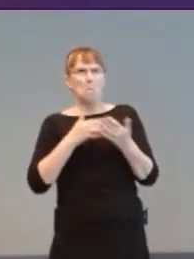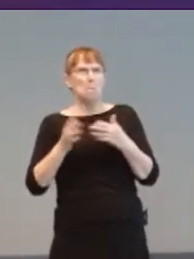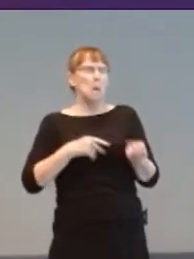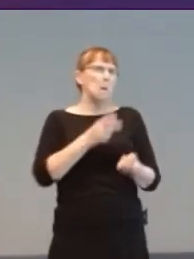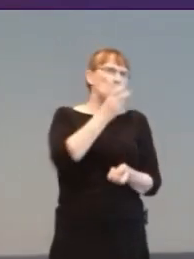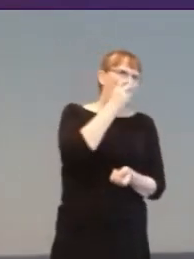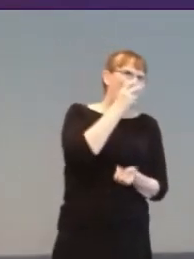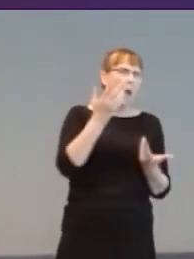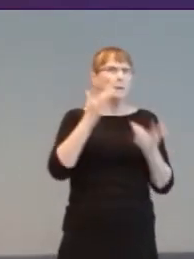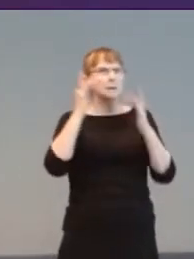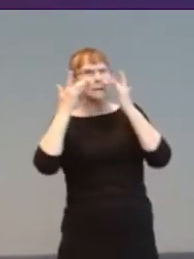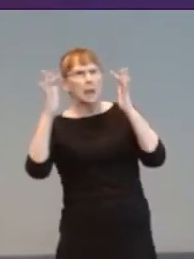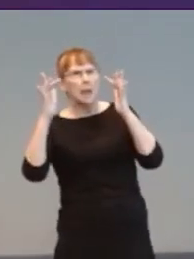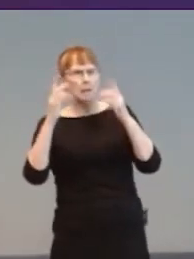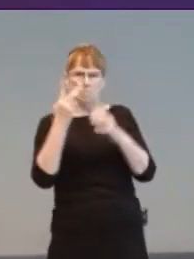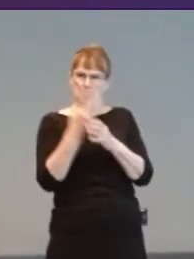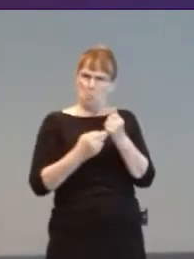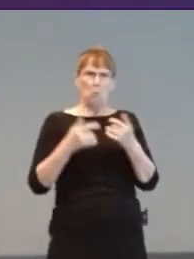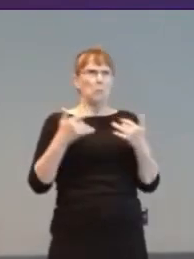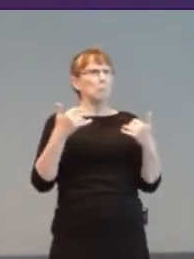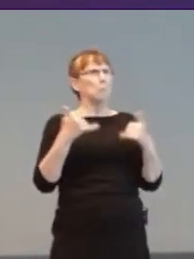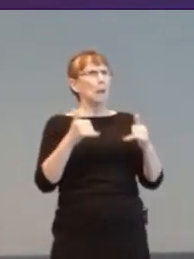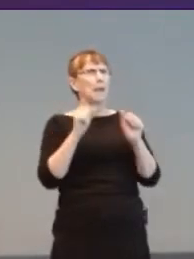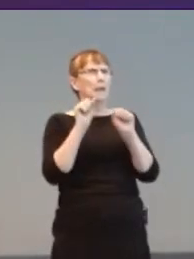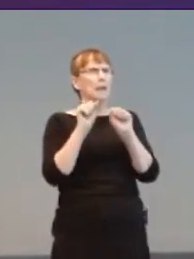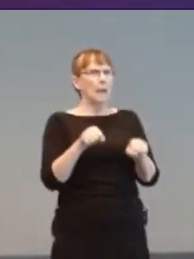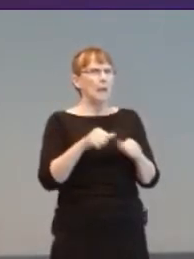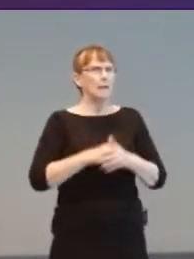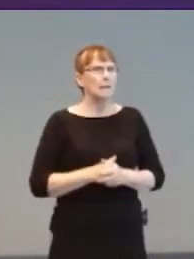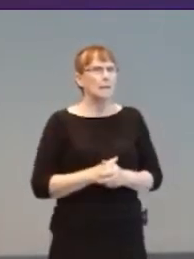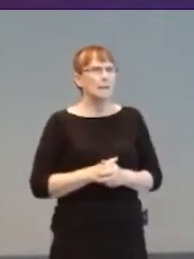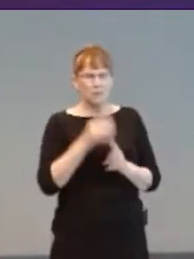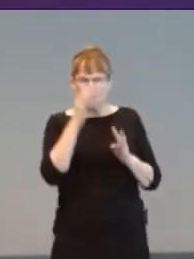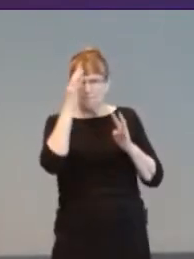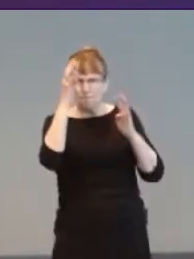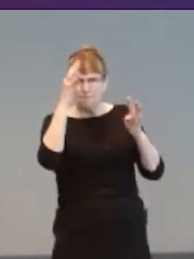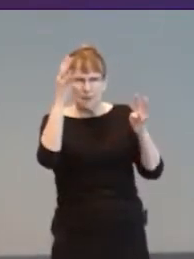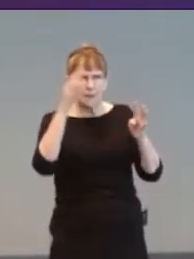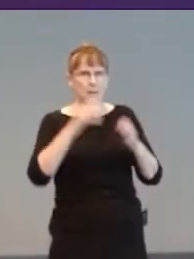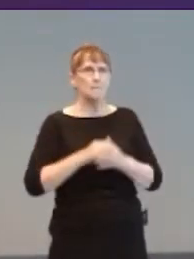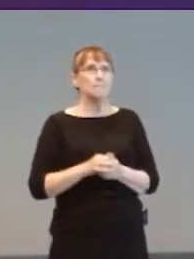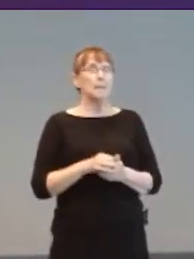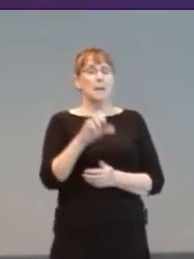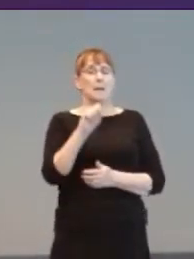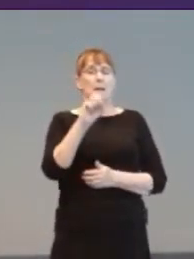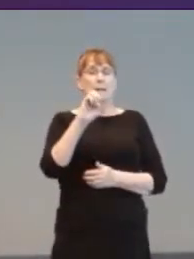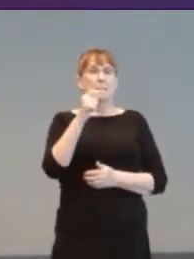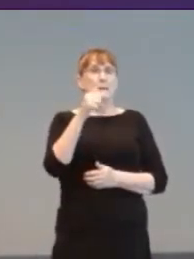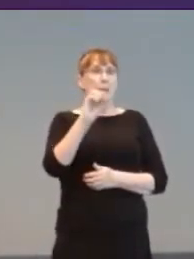conversation about. SEGA liked this enough to secure an exclusivity deal where they